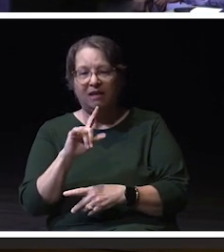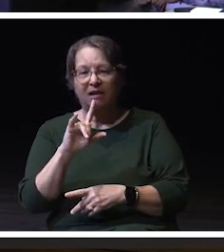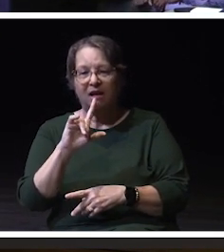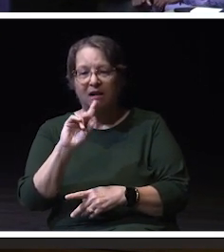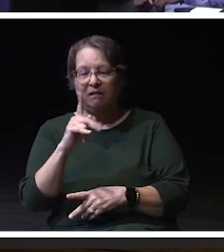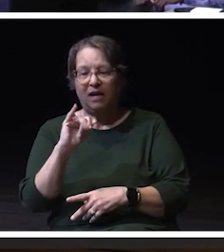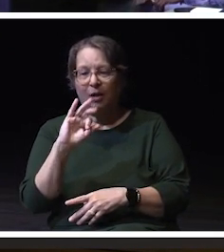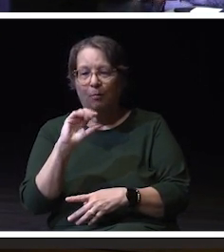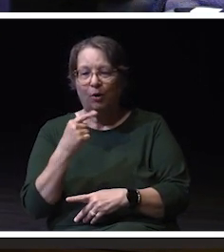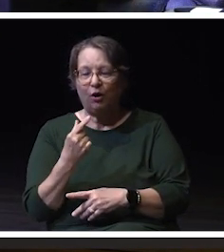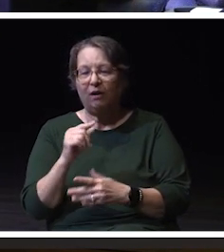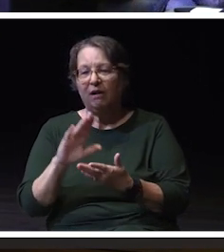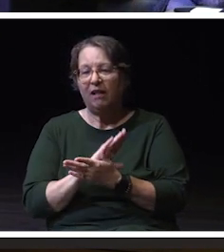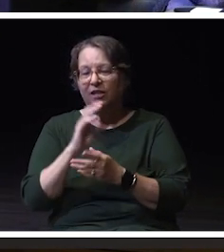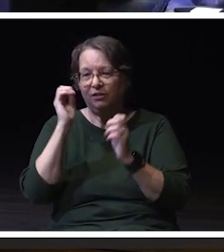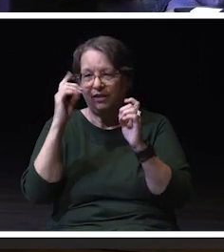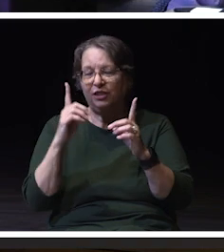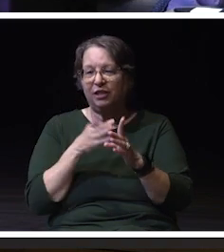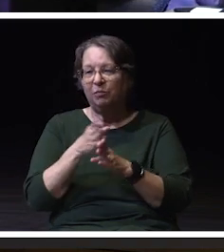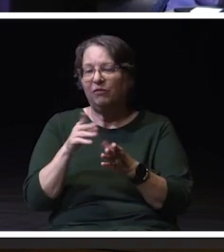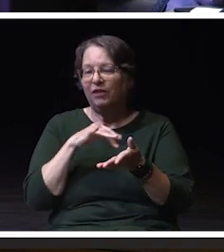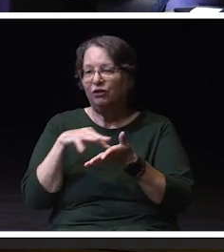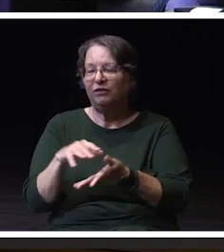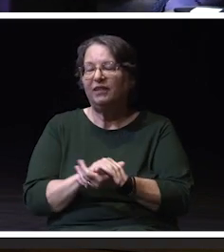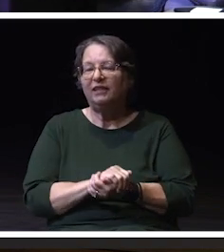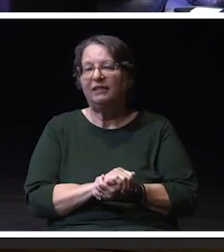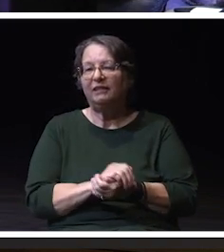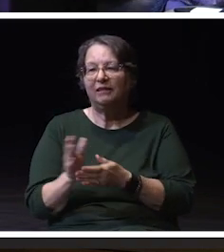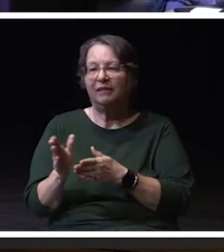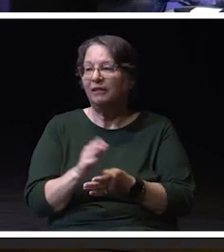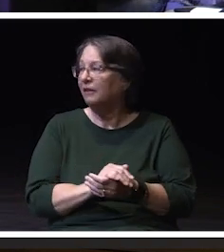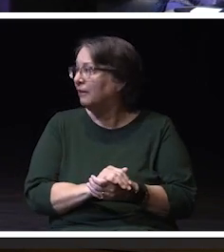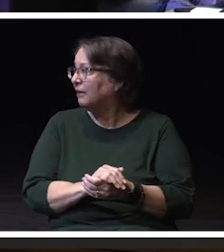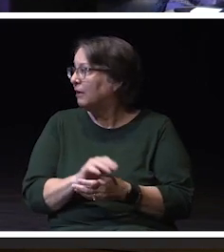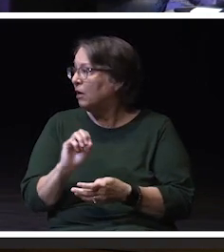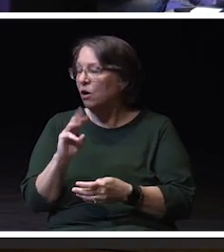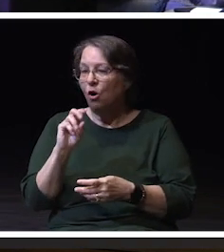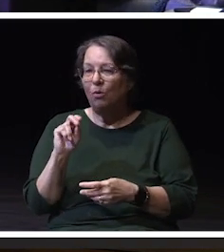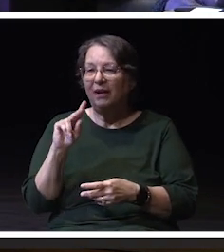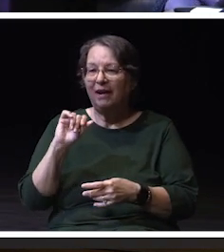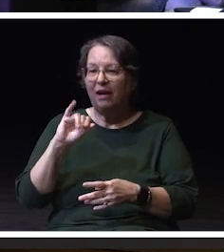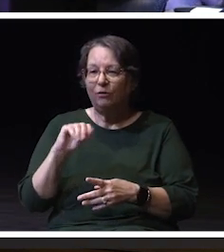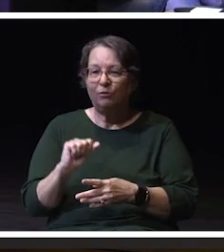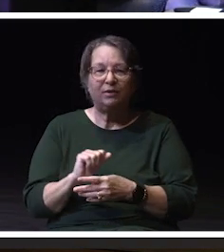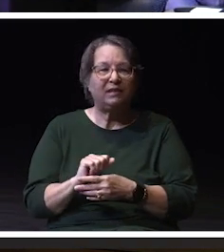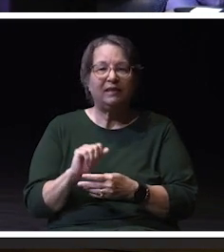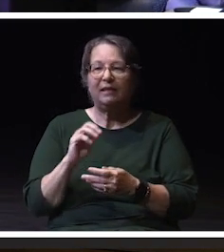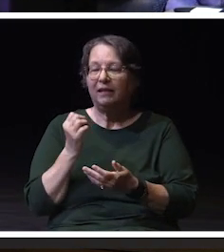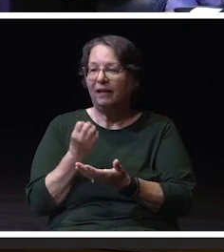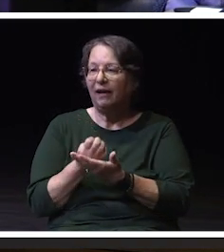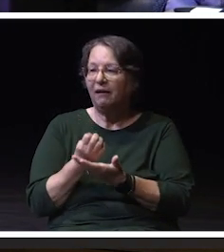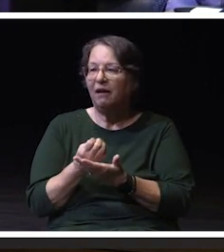and Professional Studies. Paul Ambrose, Dean College of Business and Economics.